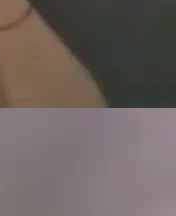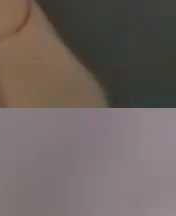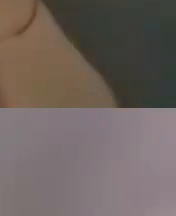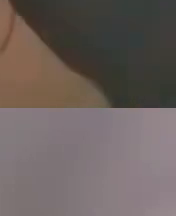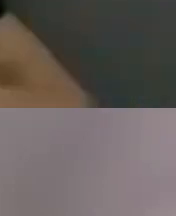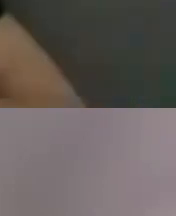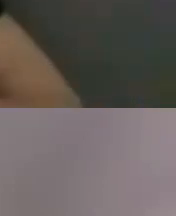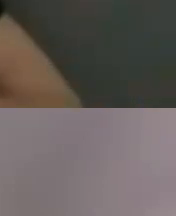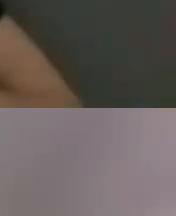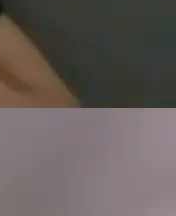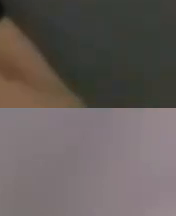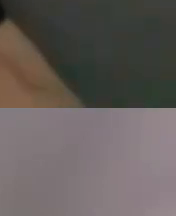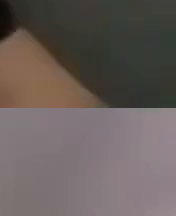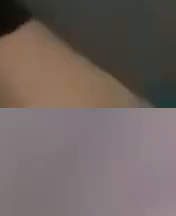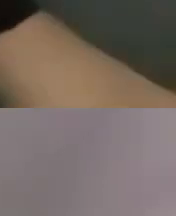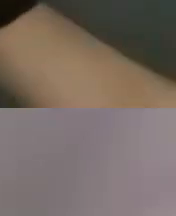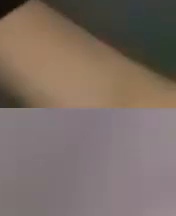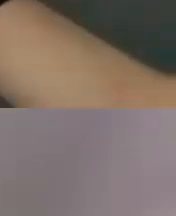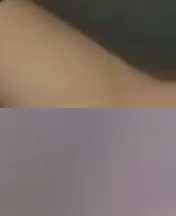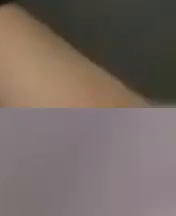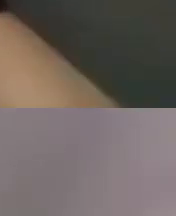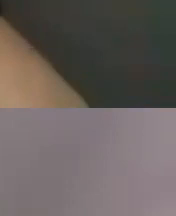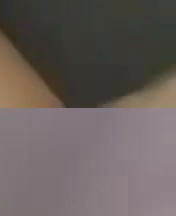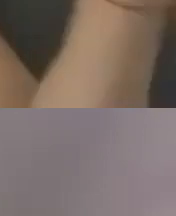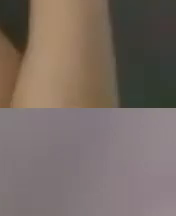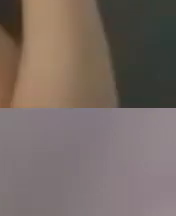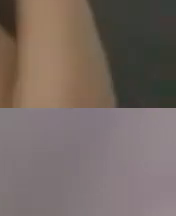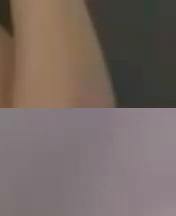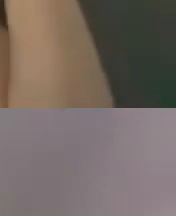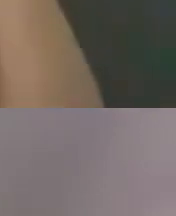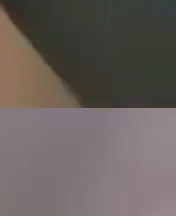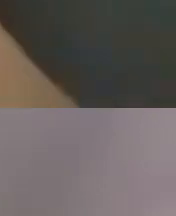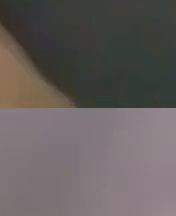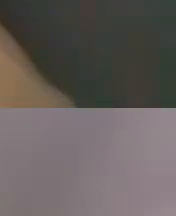that you will find there and it's listed you'll see what county um they serve so you make sure